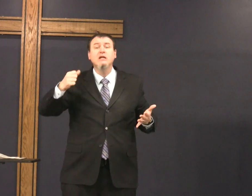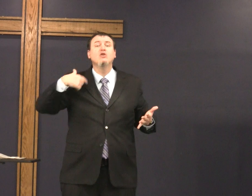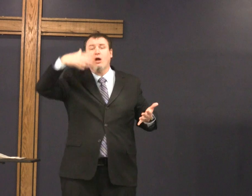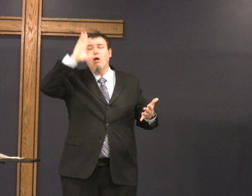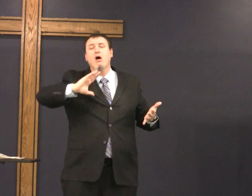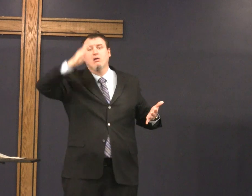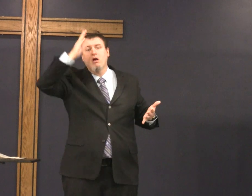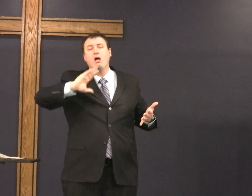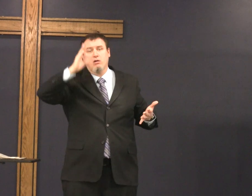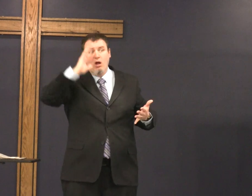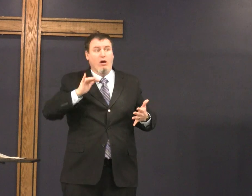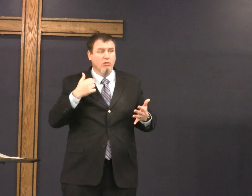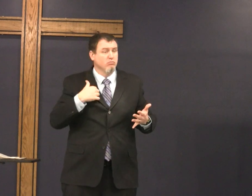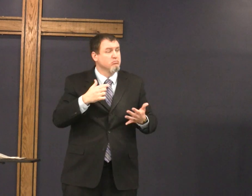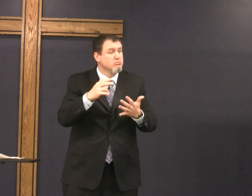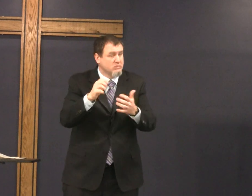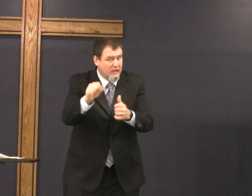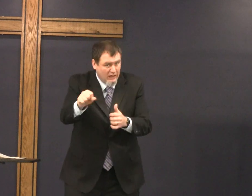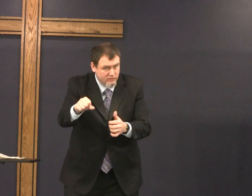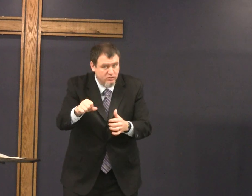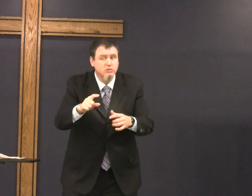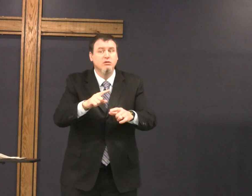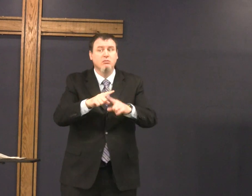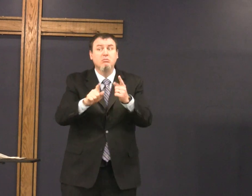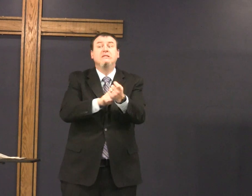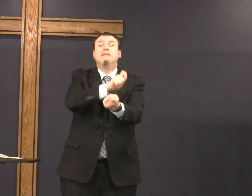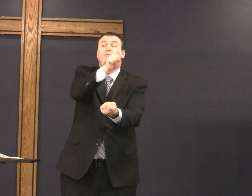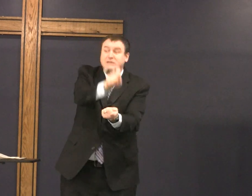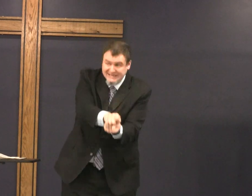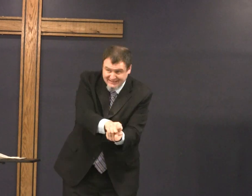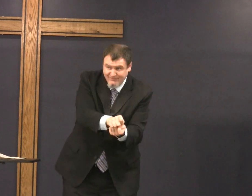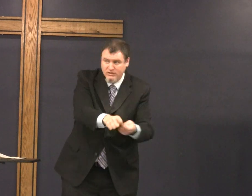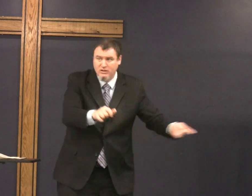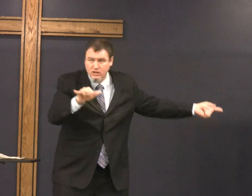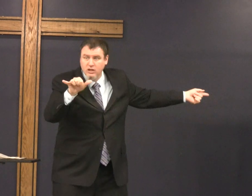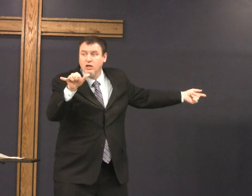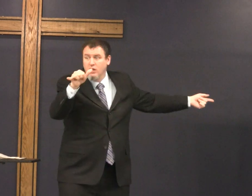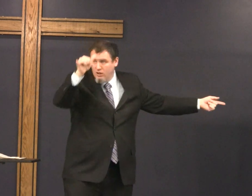all these things were done by God yes but specifically